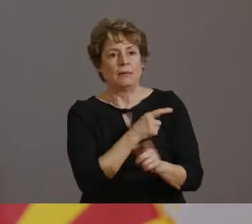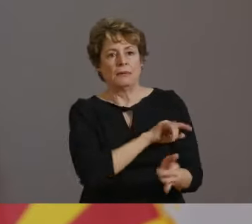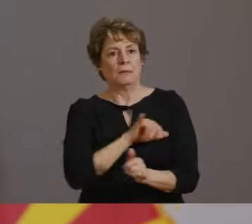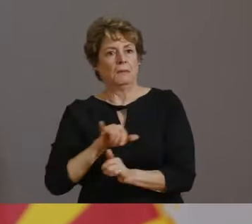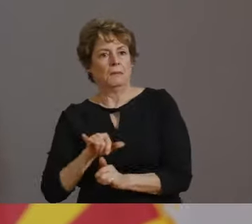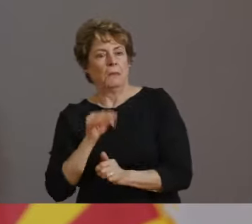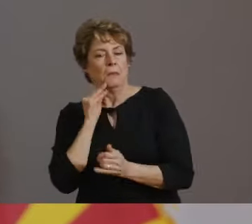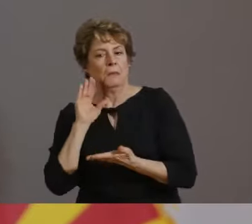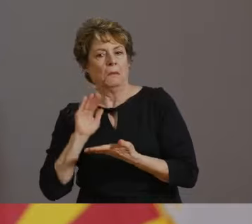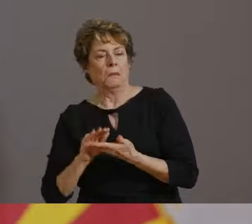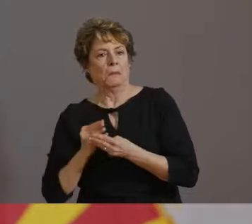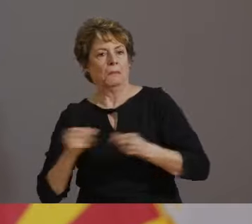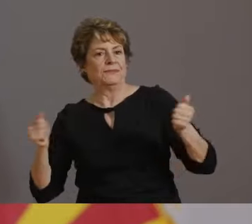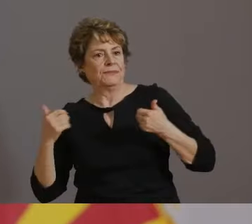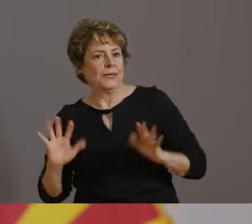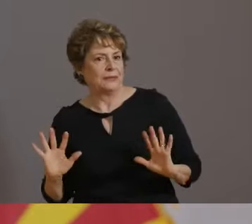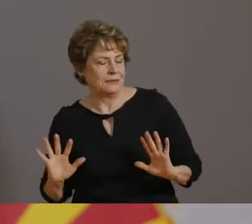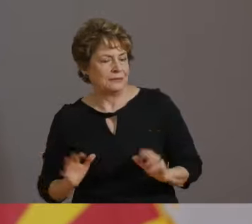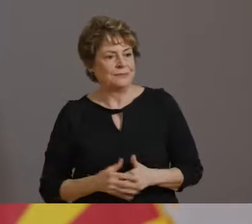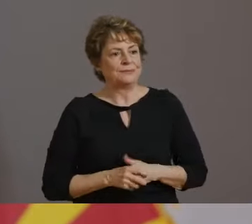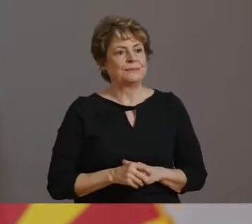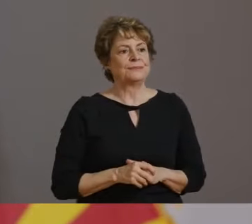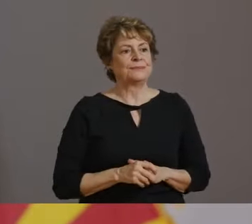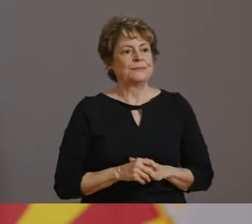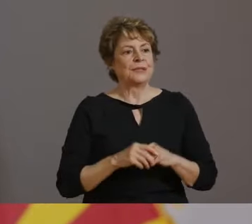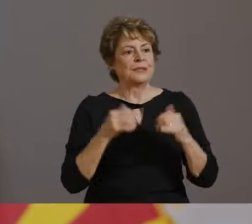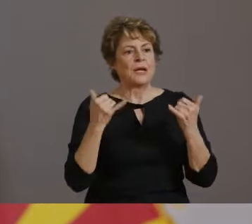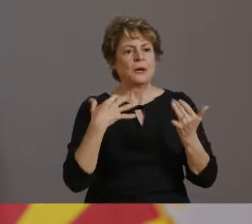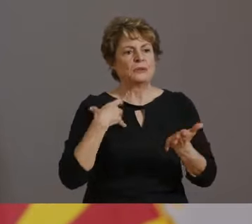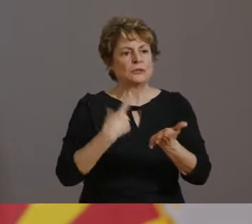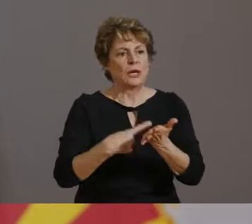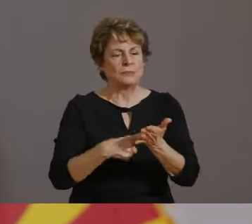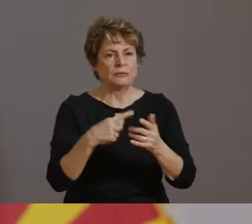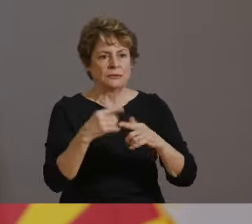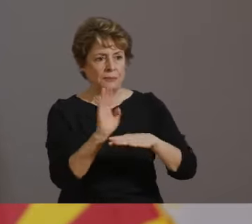WERE PAUSED UNDER EXECUTIVE ORDERS 2020-43 AND 52.